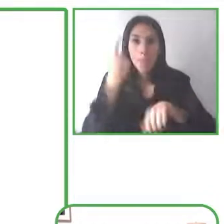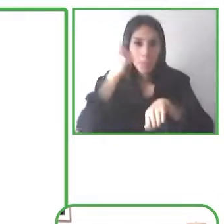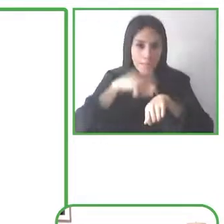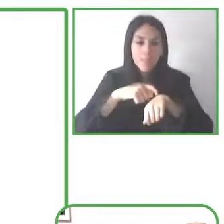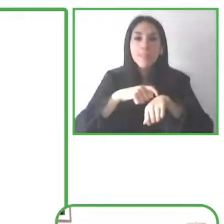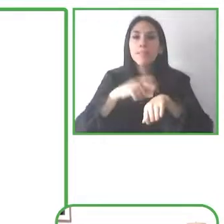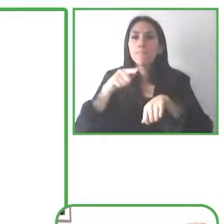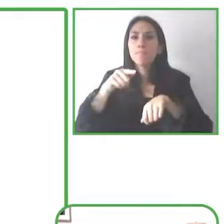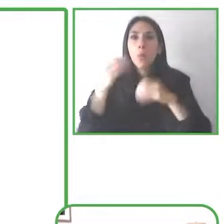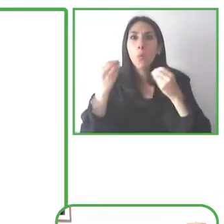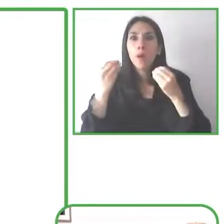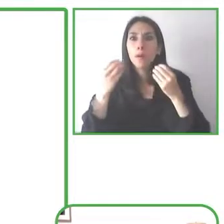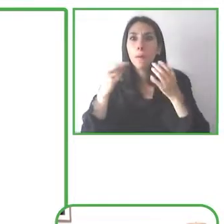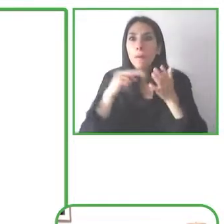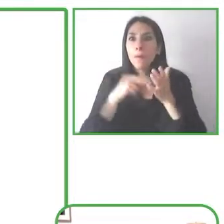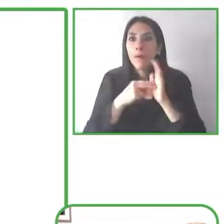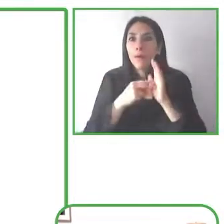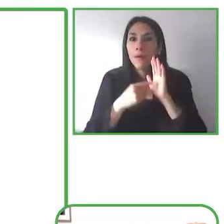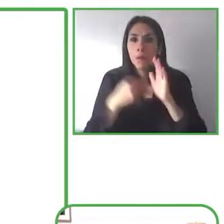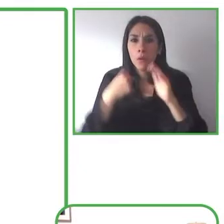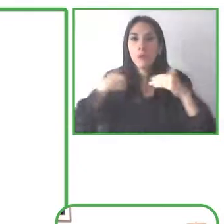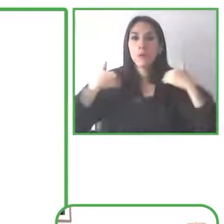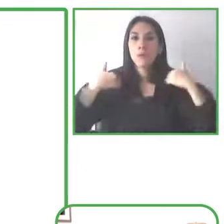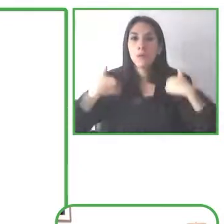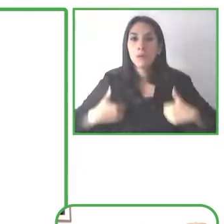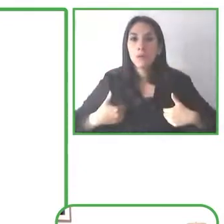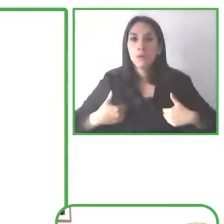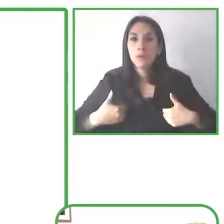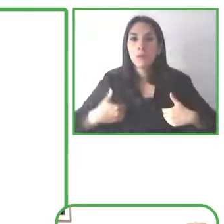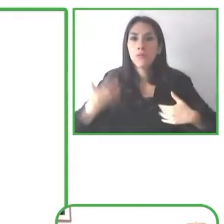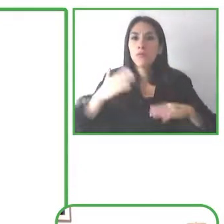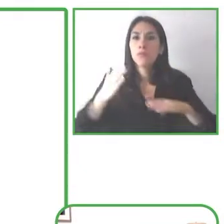just about 12 years and my role are head of strategy